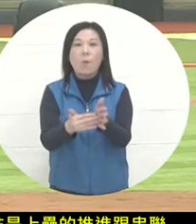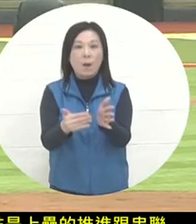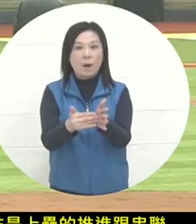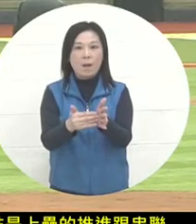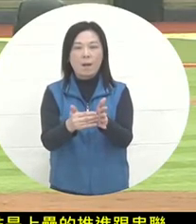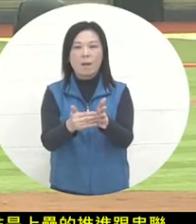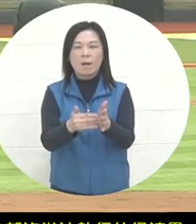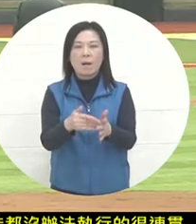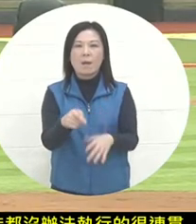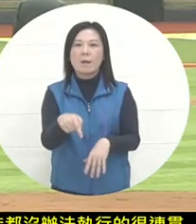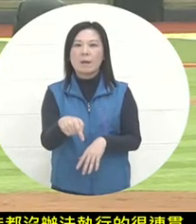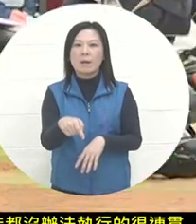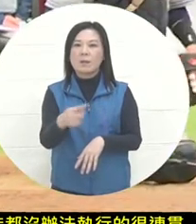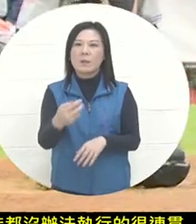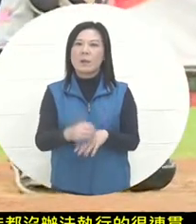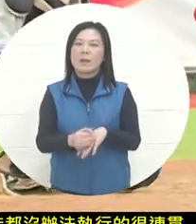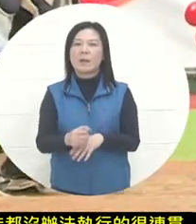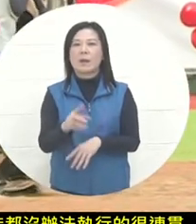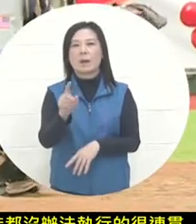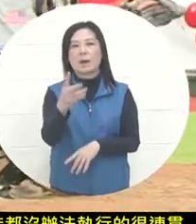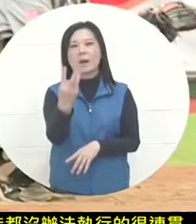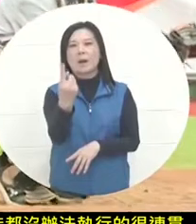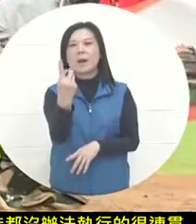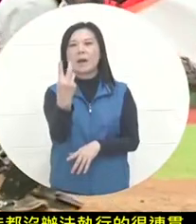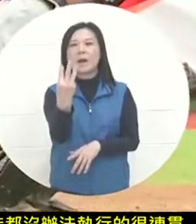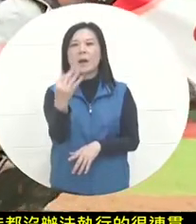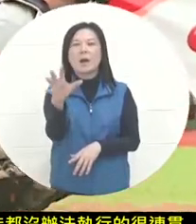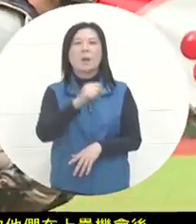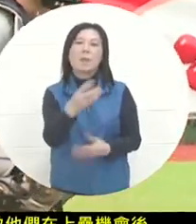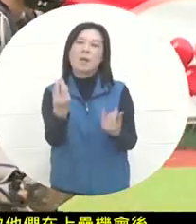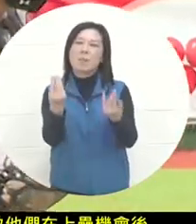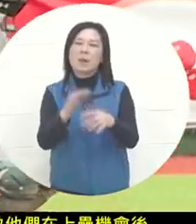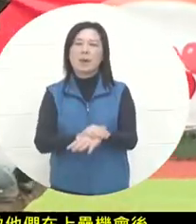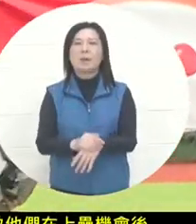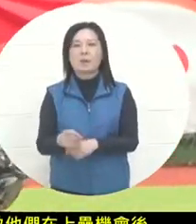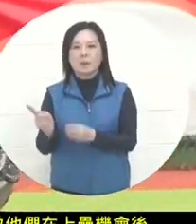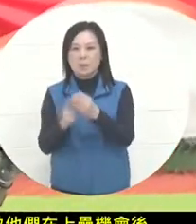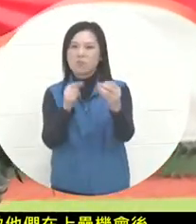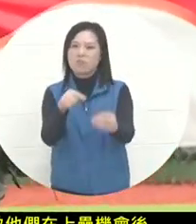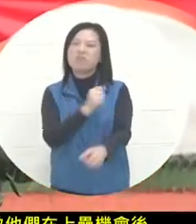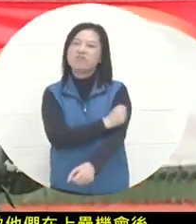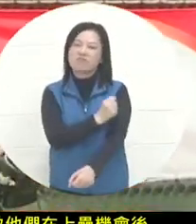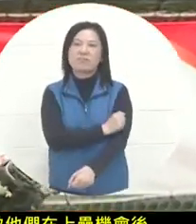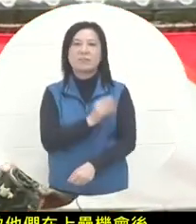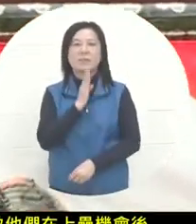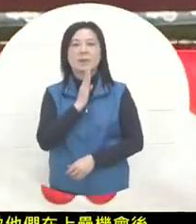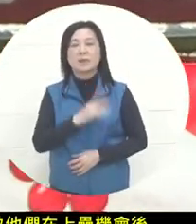after the opportunity to hit the base . Of course, it is more difficult to play. Regardless. It is when we are chasing points